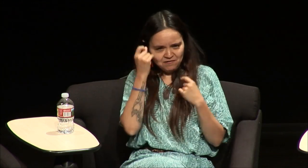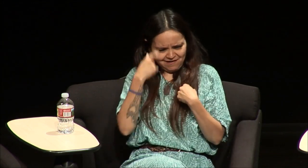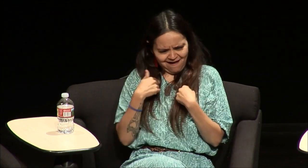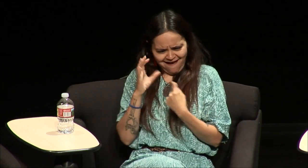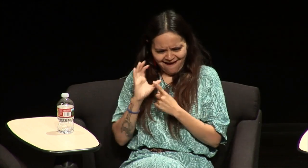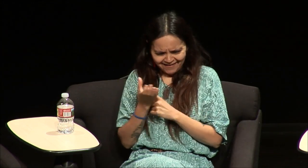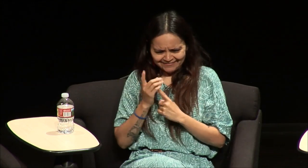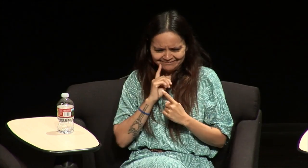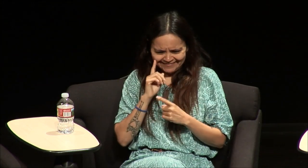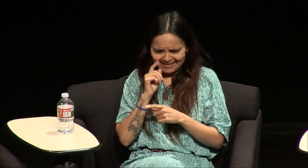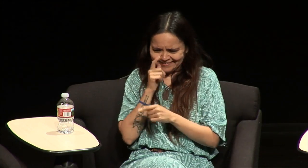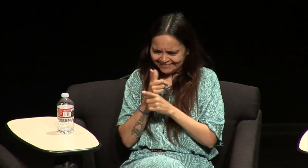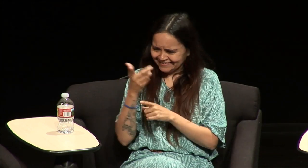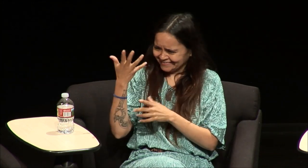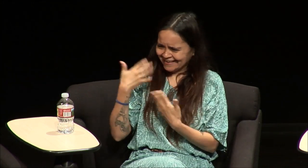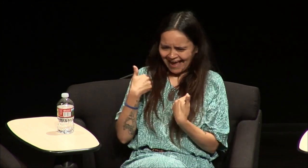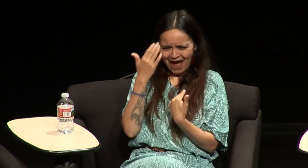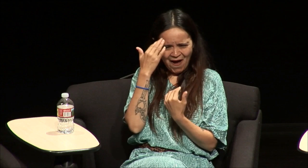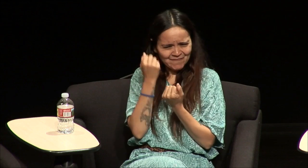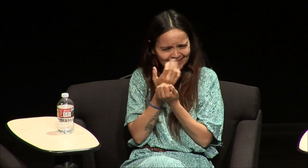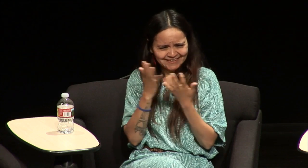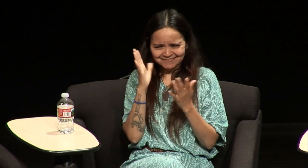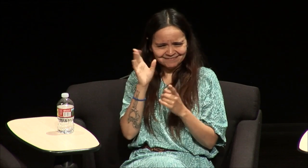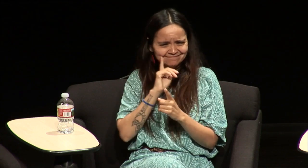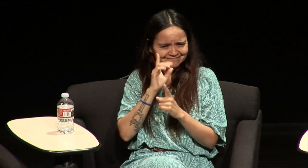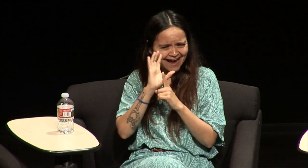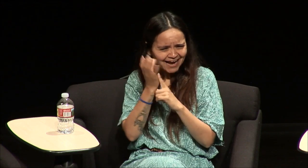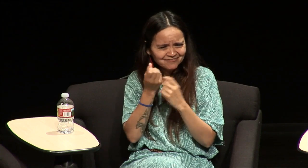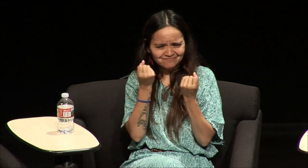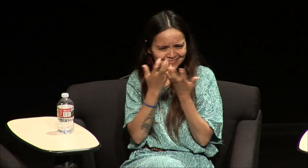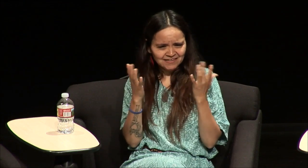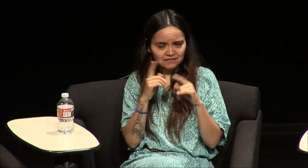you know I am culturally deaf I have a deaf sister I you know I know Deaf